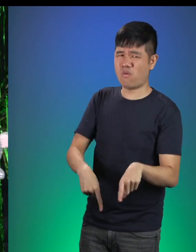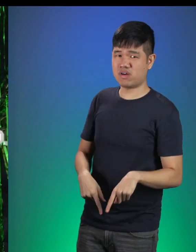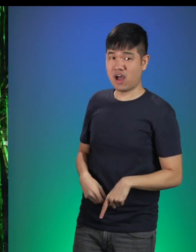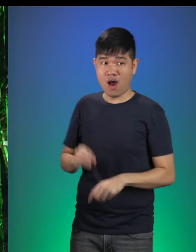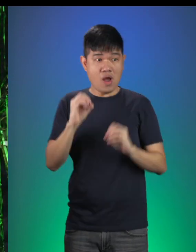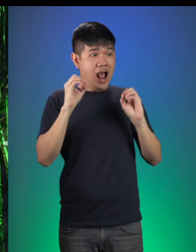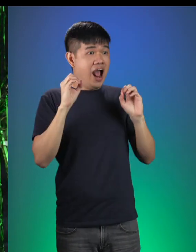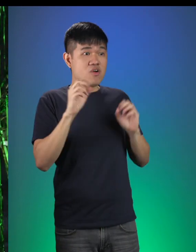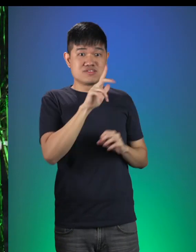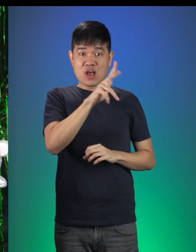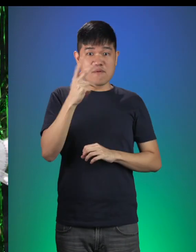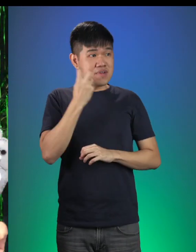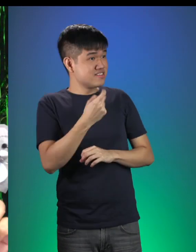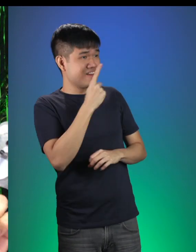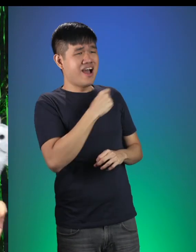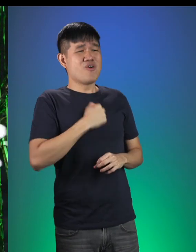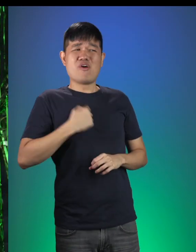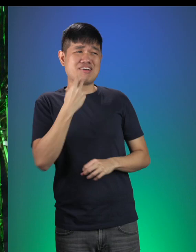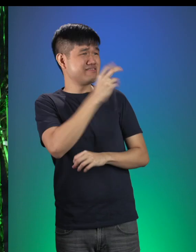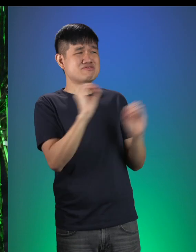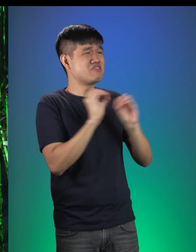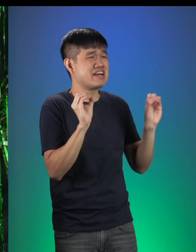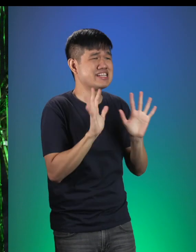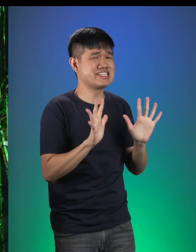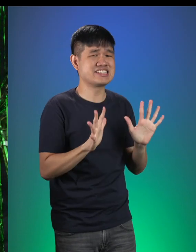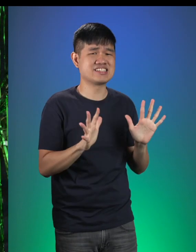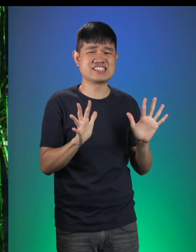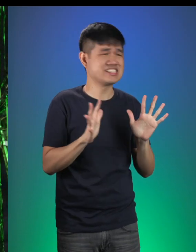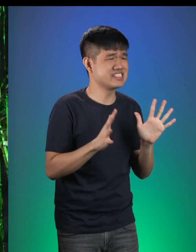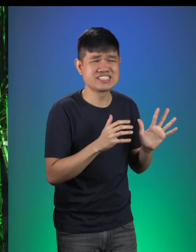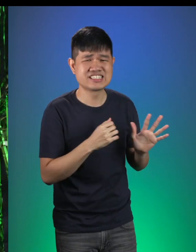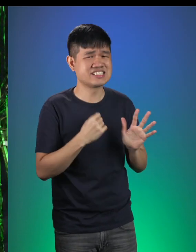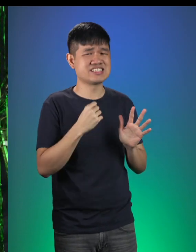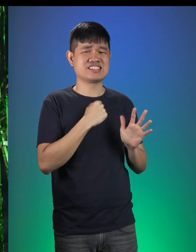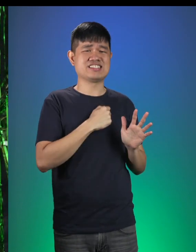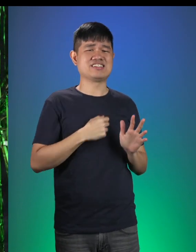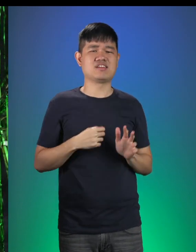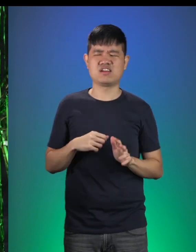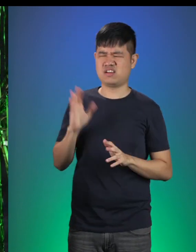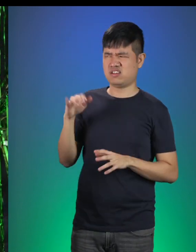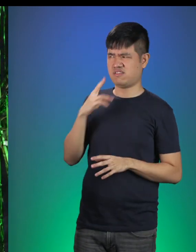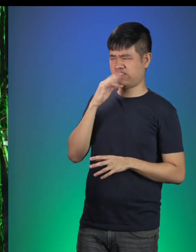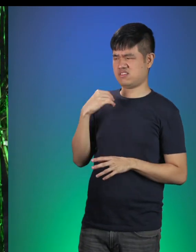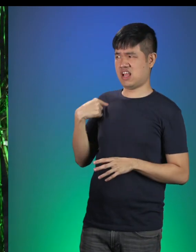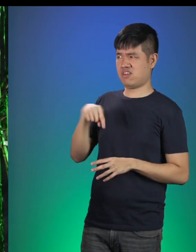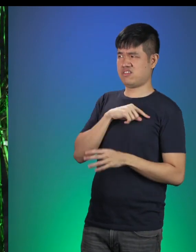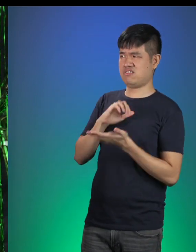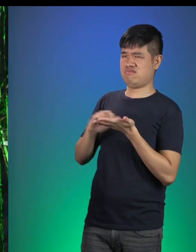Little Red: Hey it’s the Three Blind Mice! I’m so sorry I didn’t see you there! Mouse 2: Funny that’s usually our excuse!